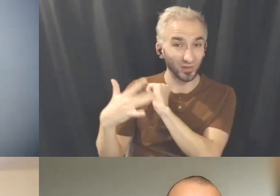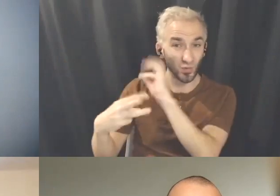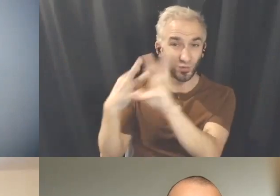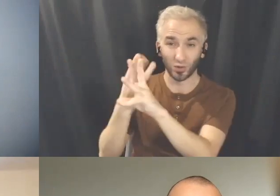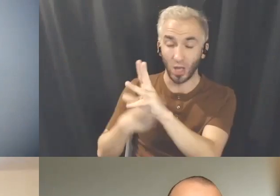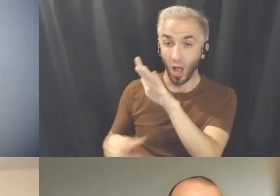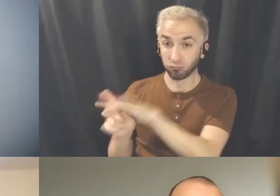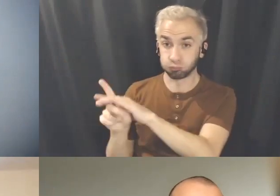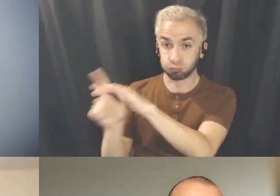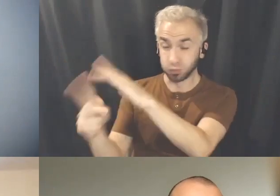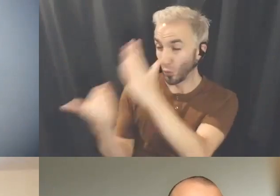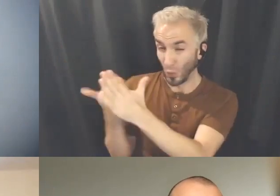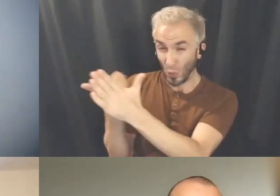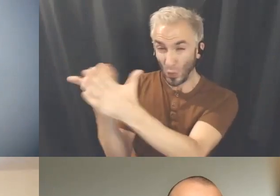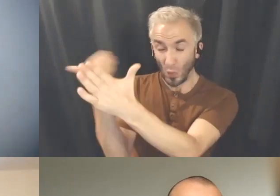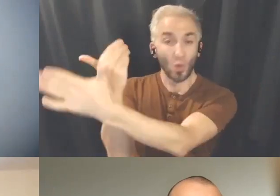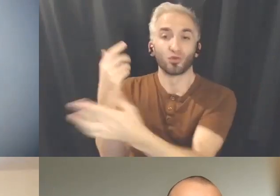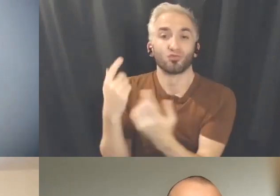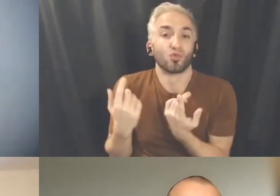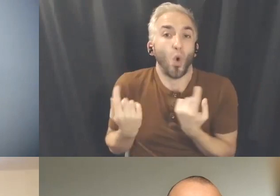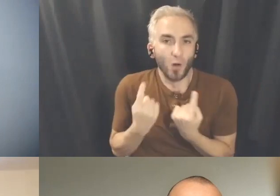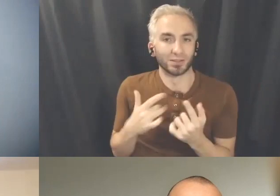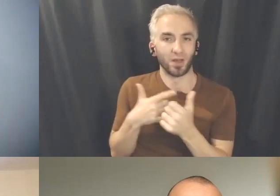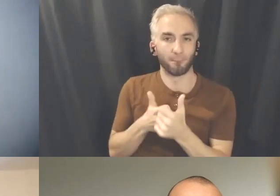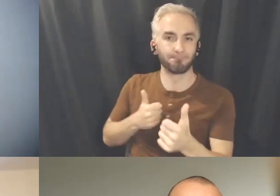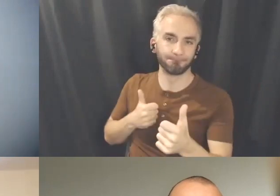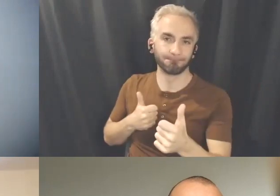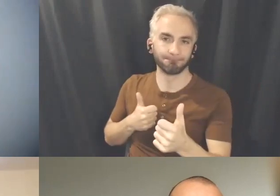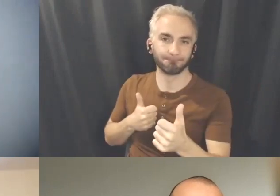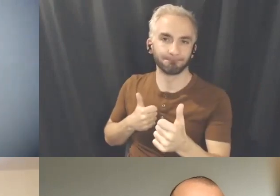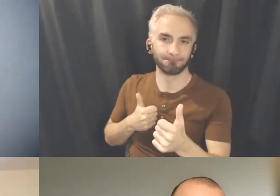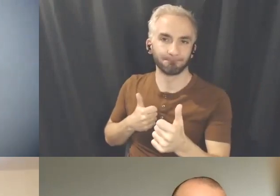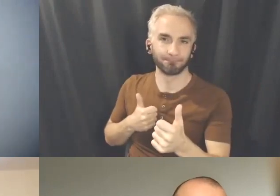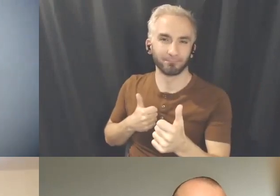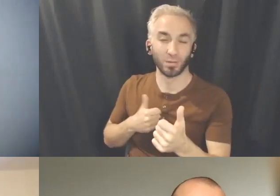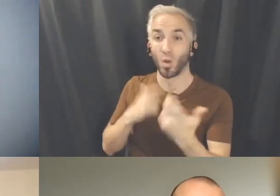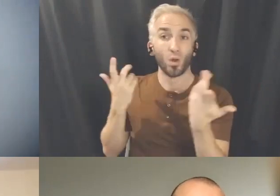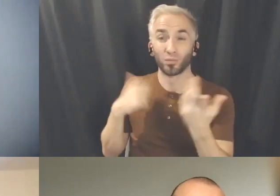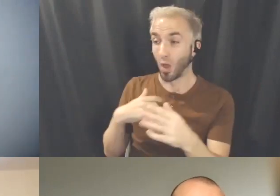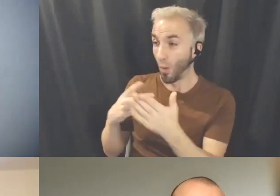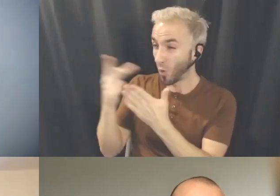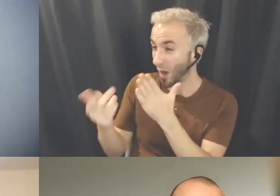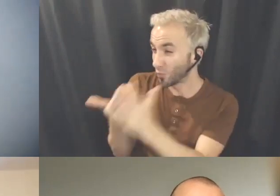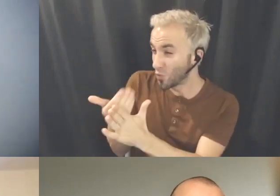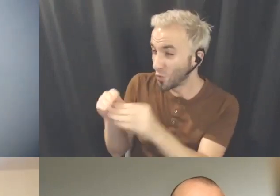to a point, you're always feeling behind. Oh, everyone's ahead and there's so many things happening, what do I learn, right?